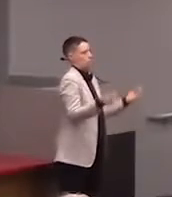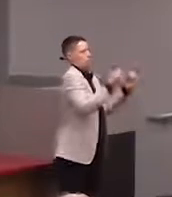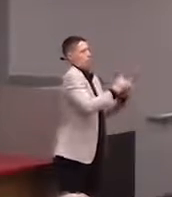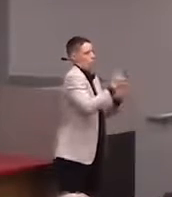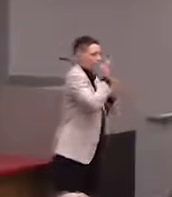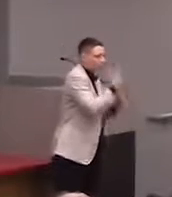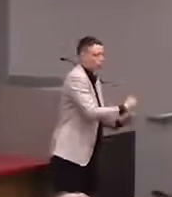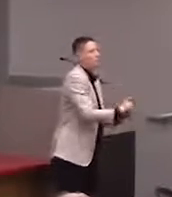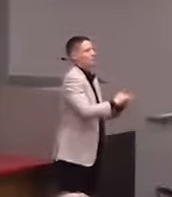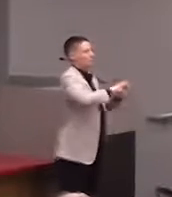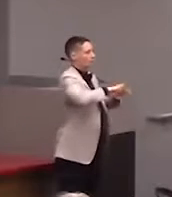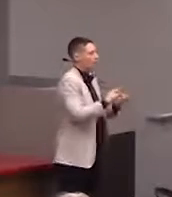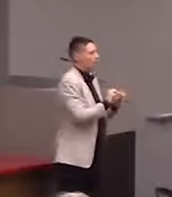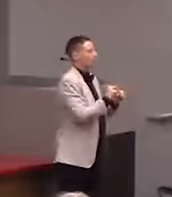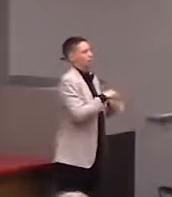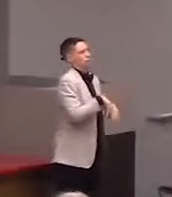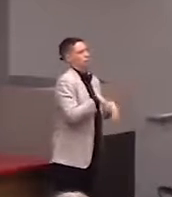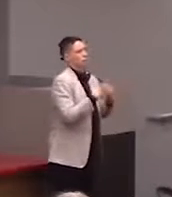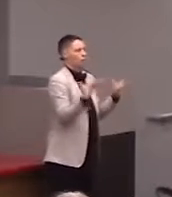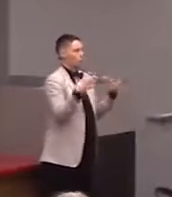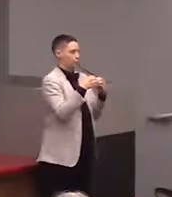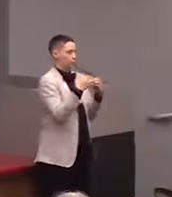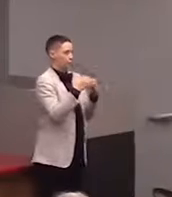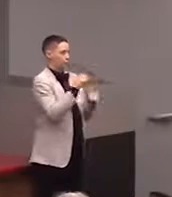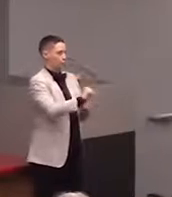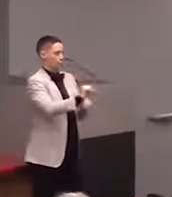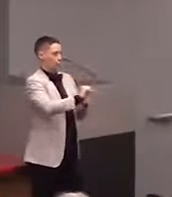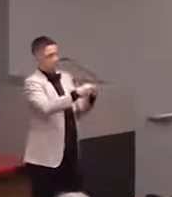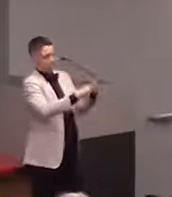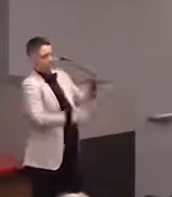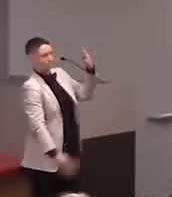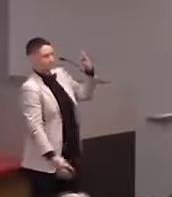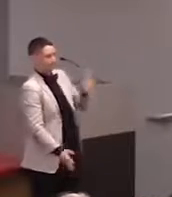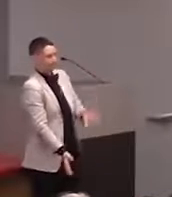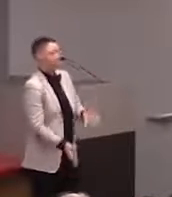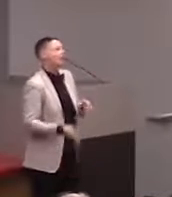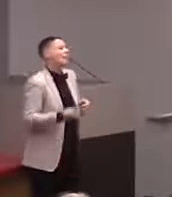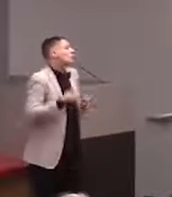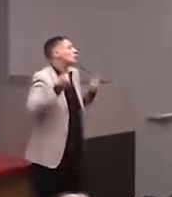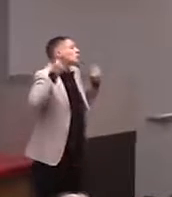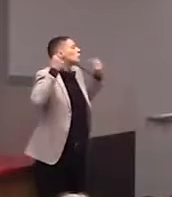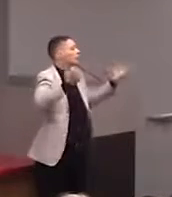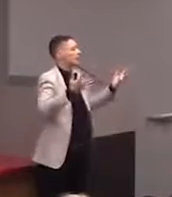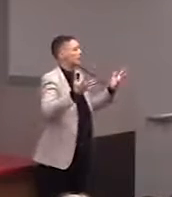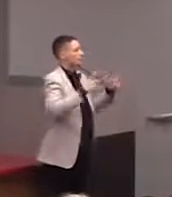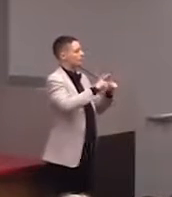and there's so much more left to do. There's way too many do not touch signs out there